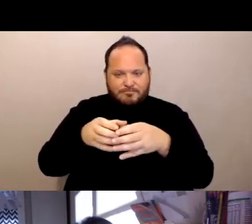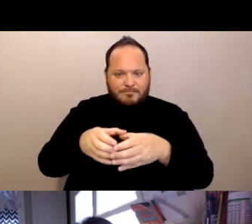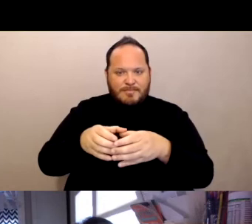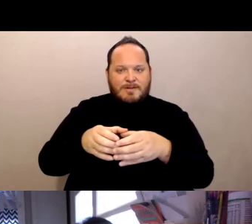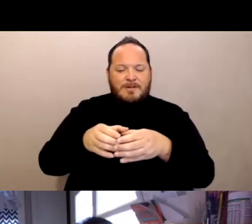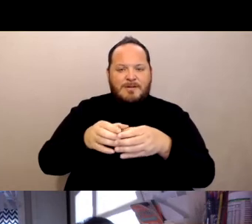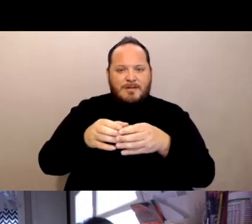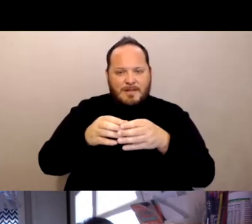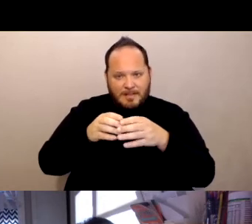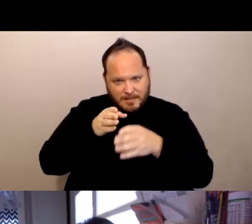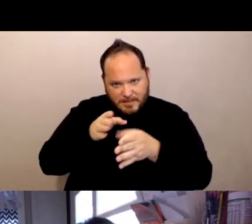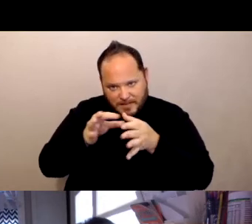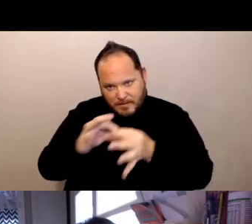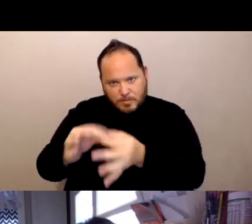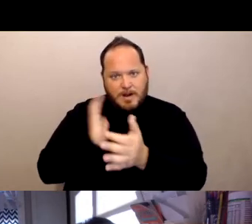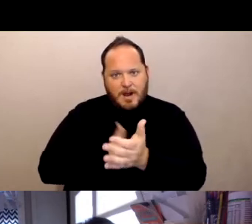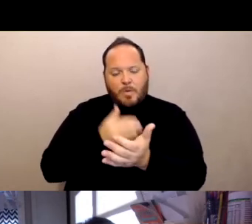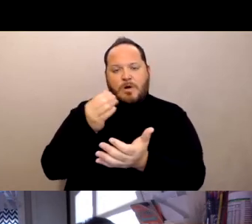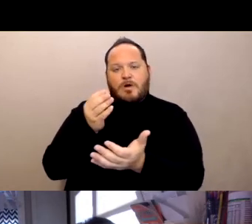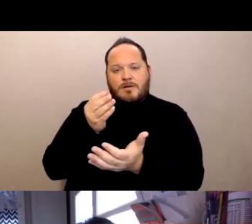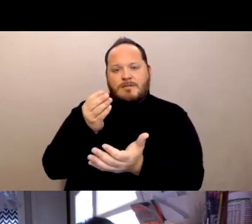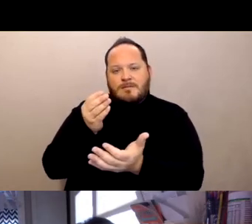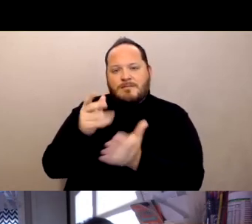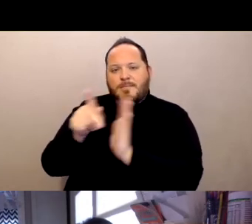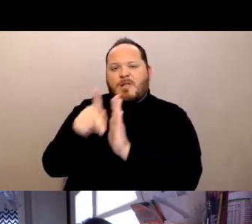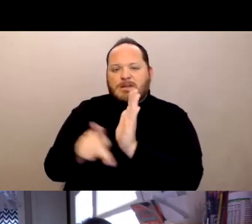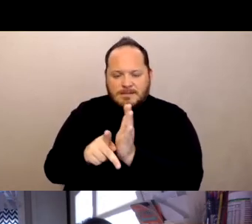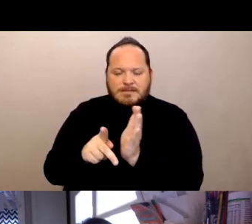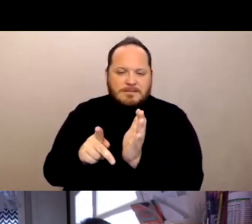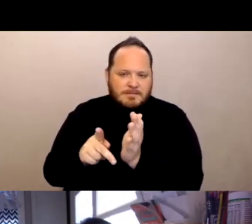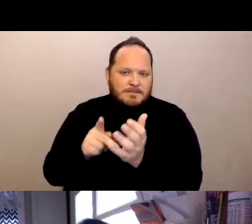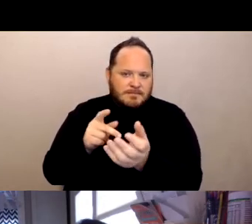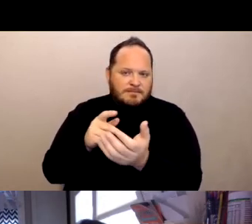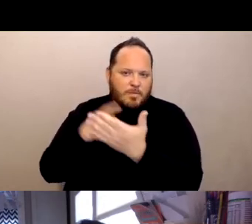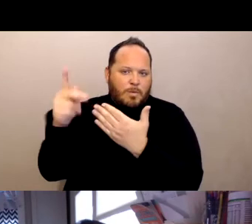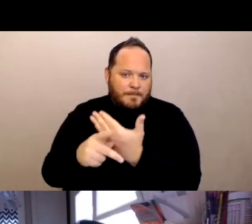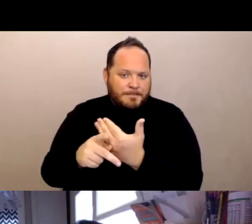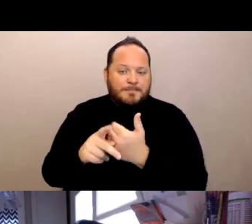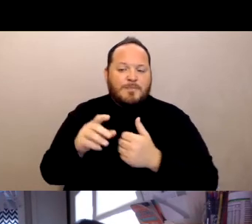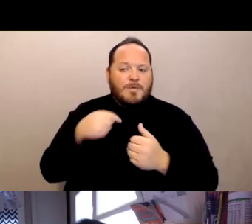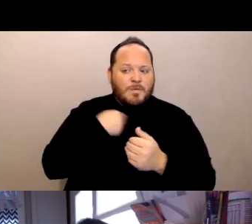working with regulatory agencies that supervise the care provided to long-term care facilities.